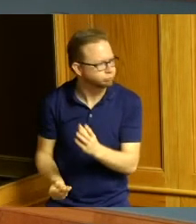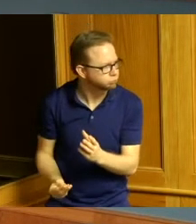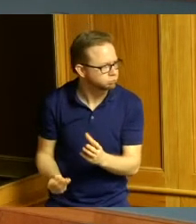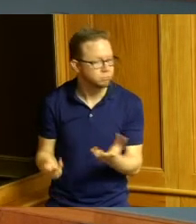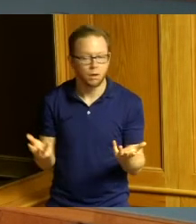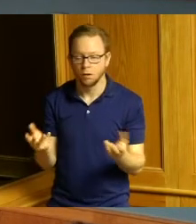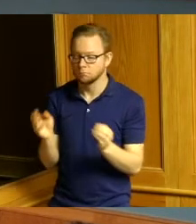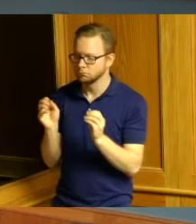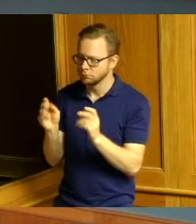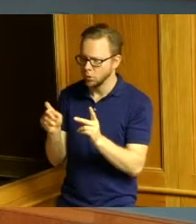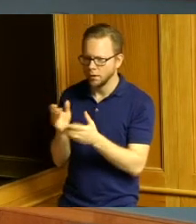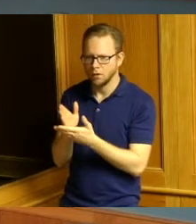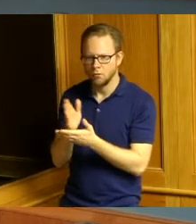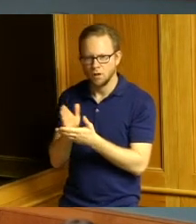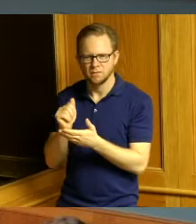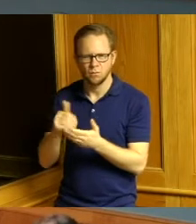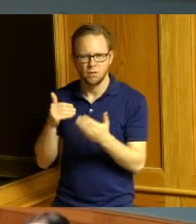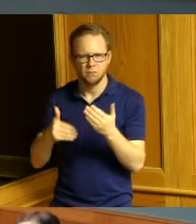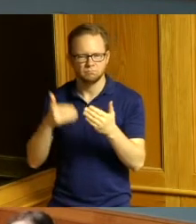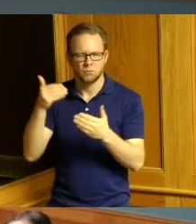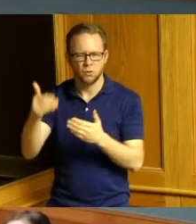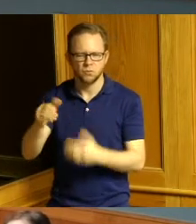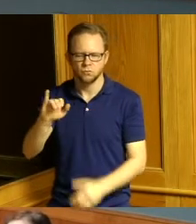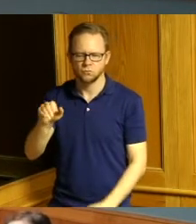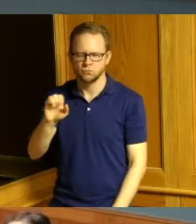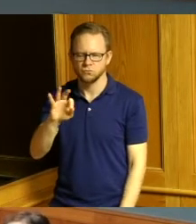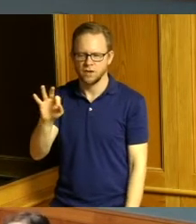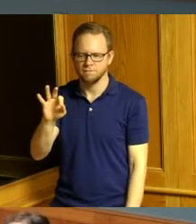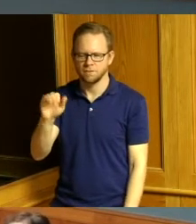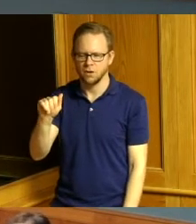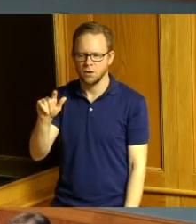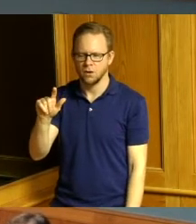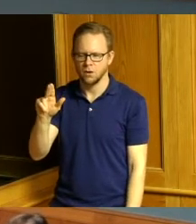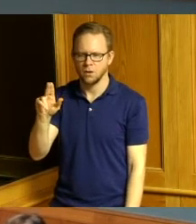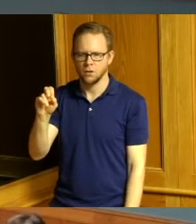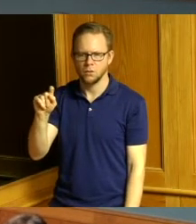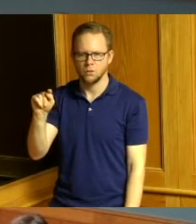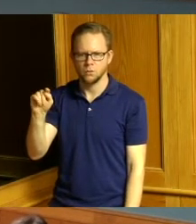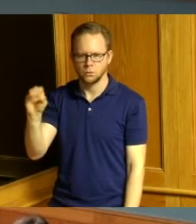so we'll go to Jeff a little our County Administrator thank you Madam President